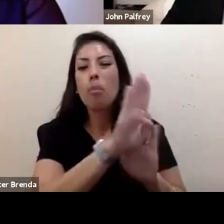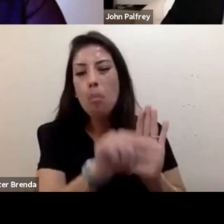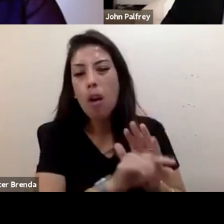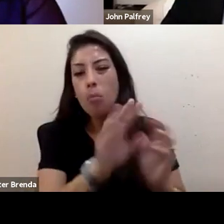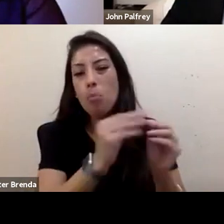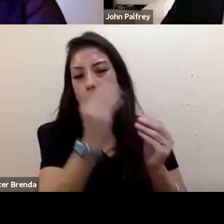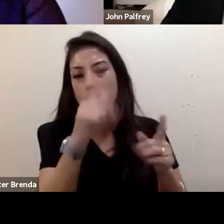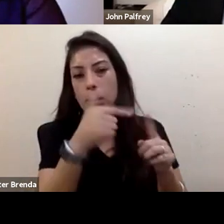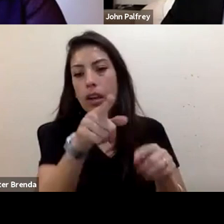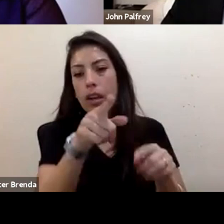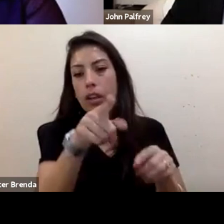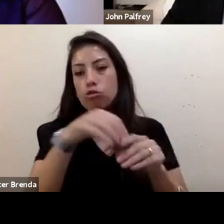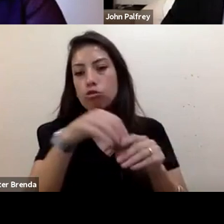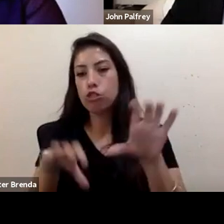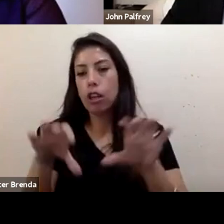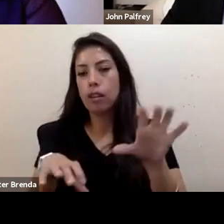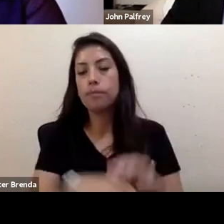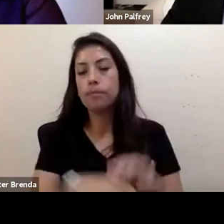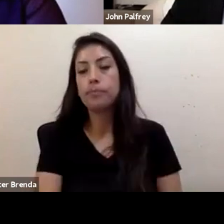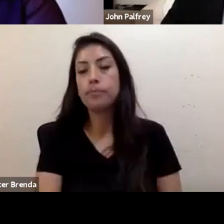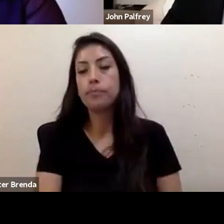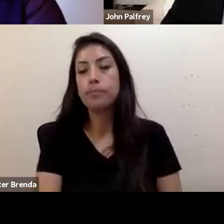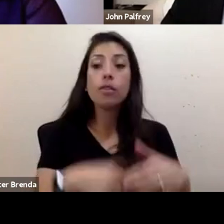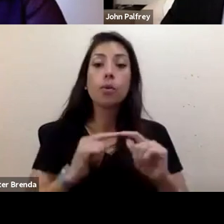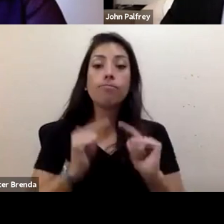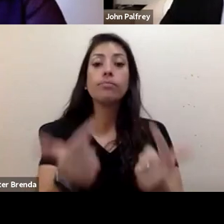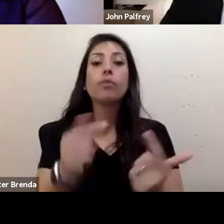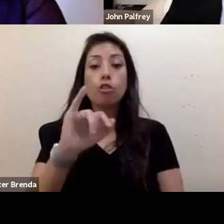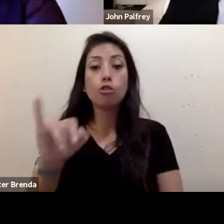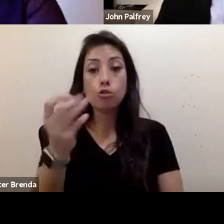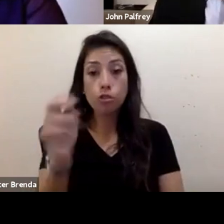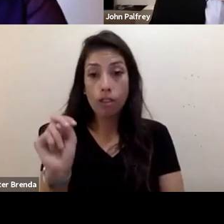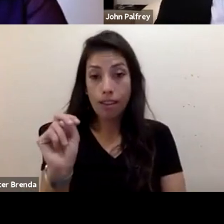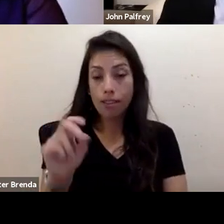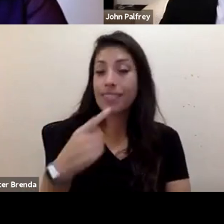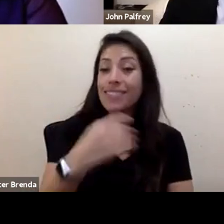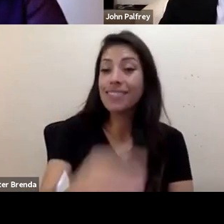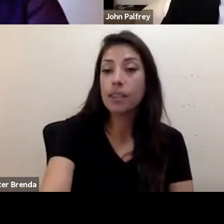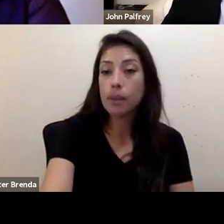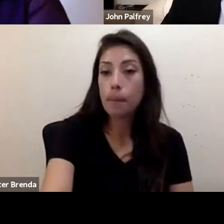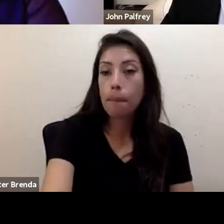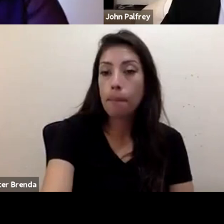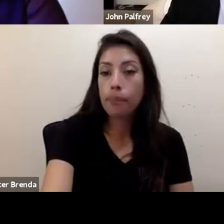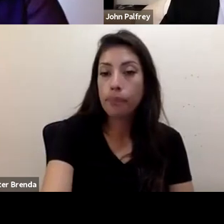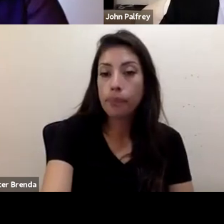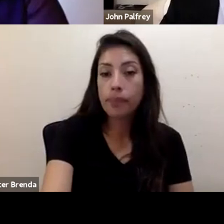Thank you, and take it away, John. Emily, thank you so much for your warm introduction,